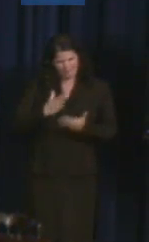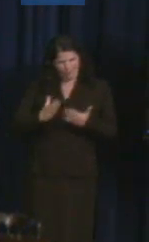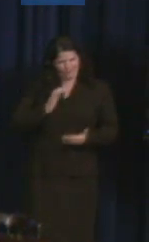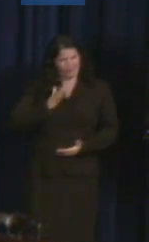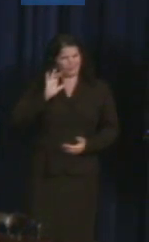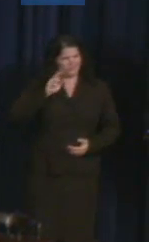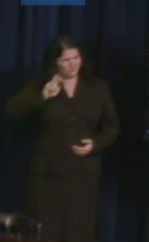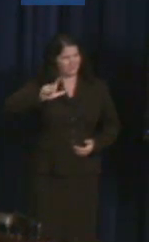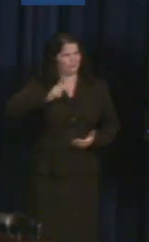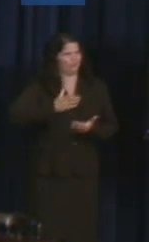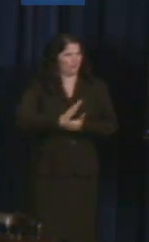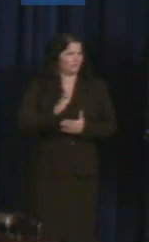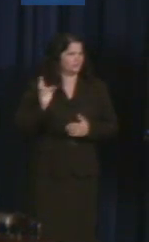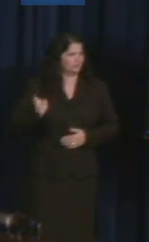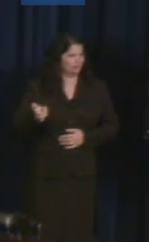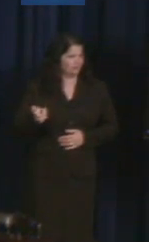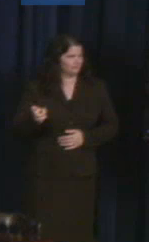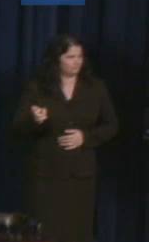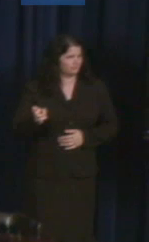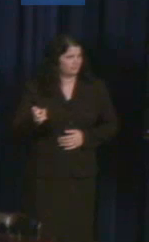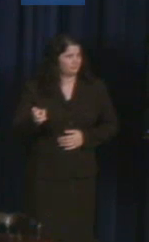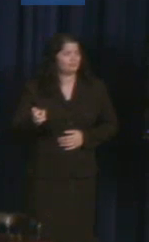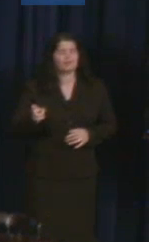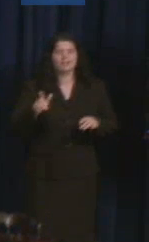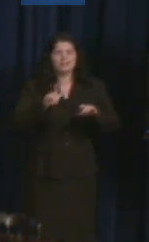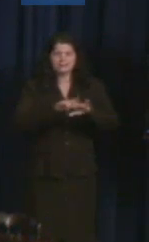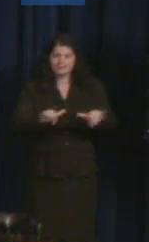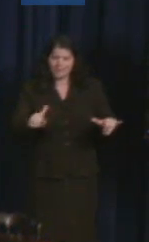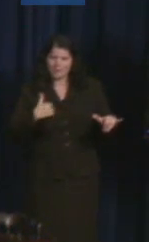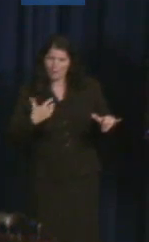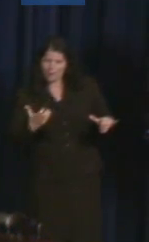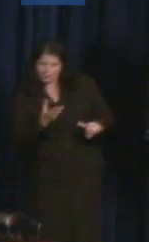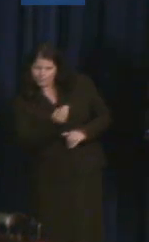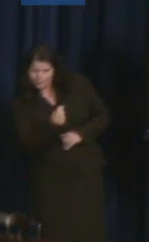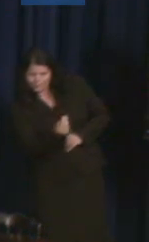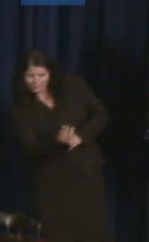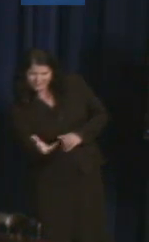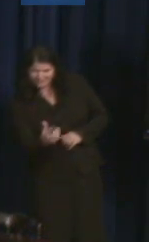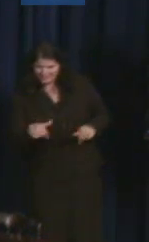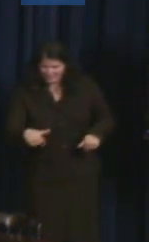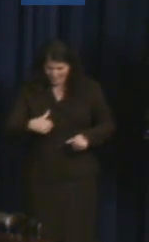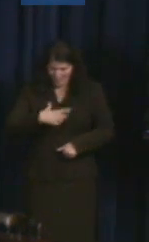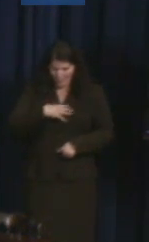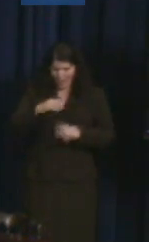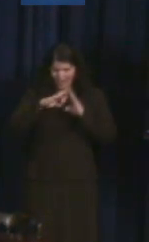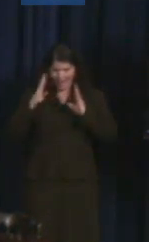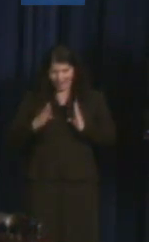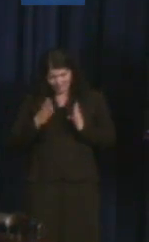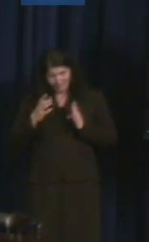But I really want you to hear from those of us at the White House that today is also very much about the work that is still ahead of us.